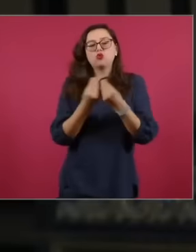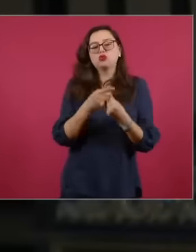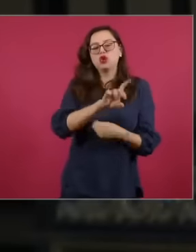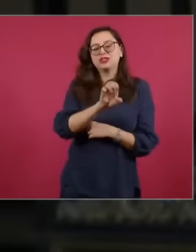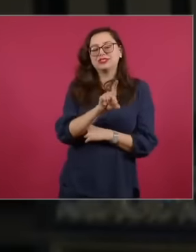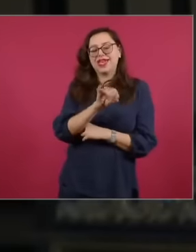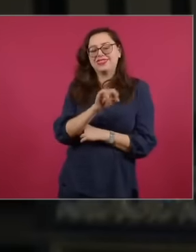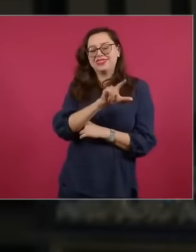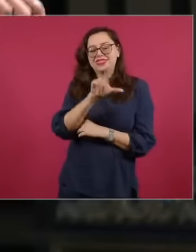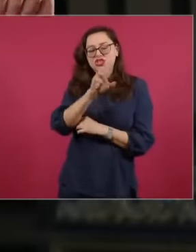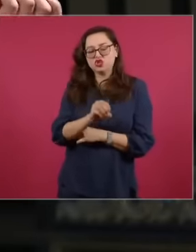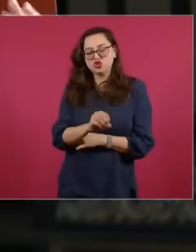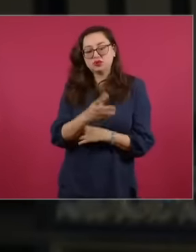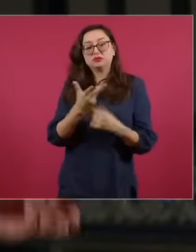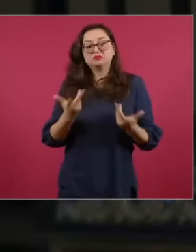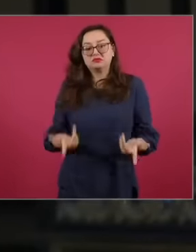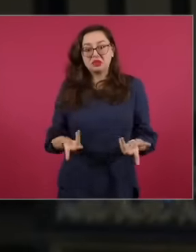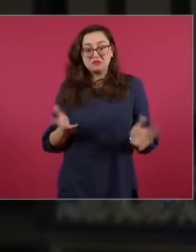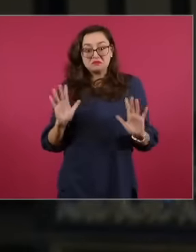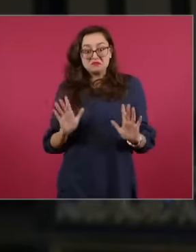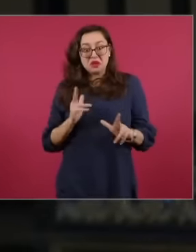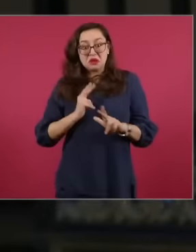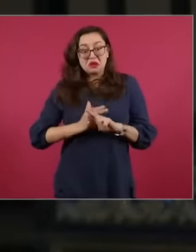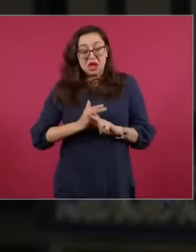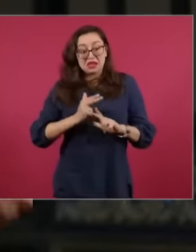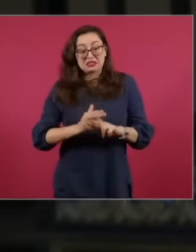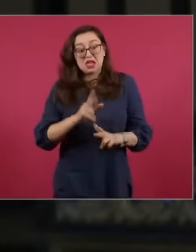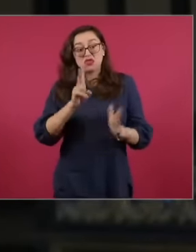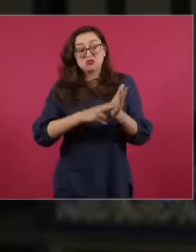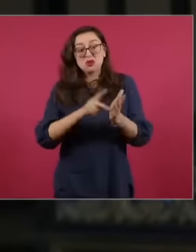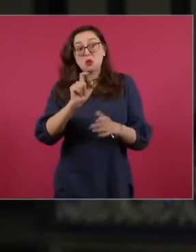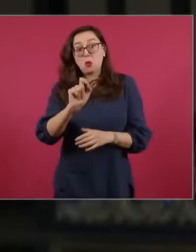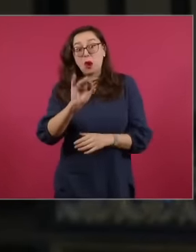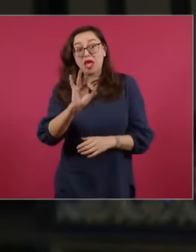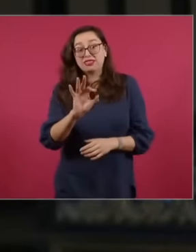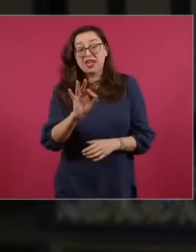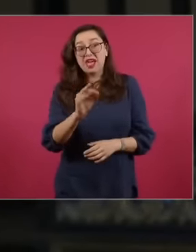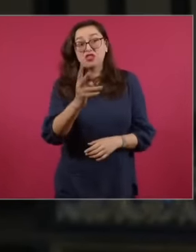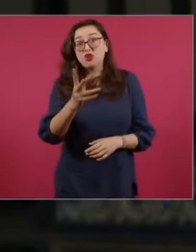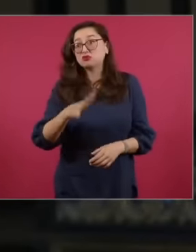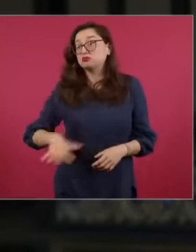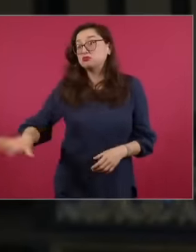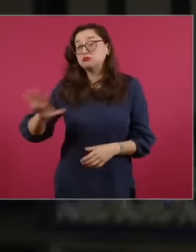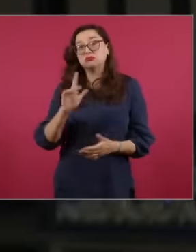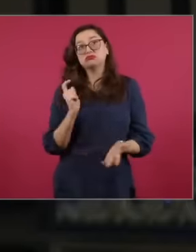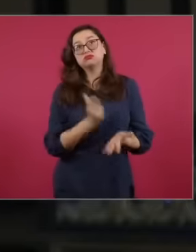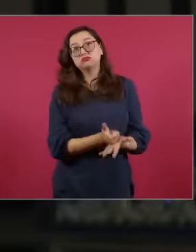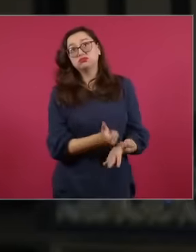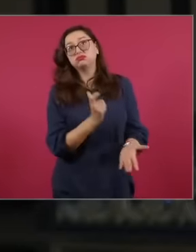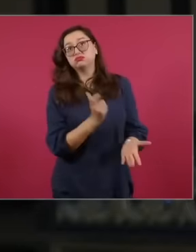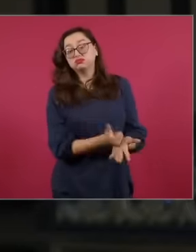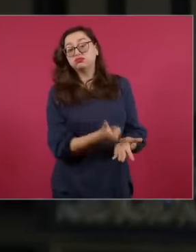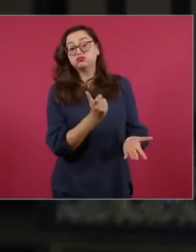the nation that we are going to continue paying until 2042 and in the case of Ernesto Cedillo, well, all the